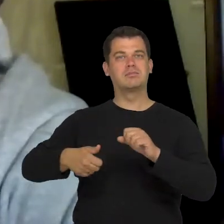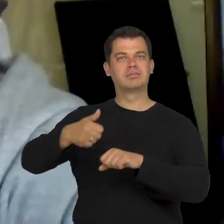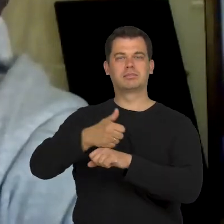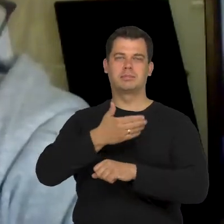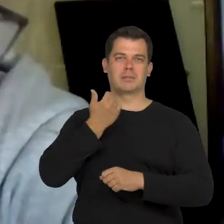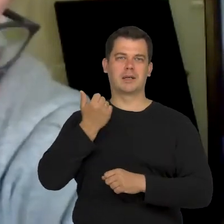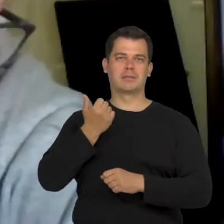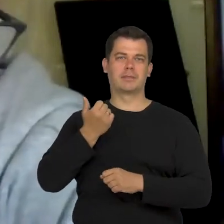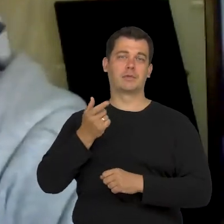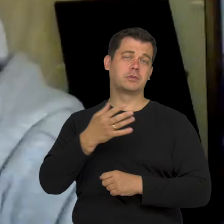That's sad.